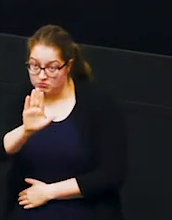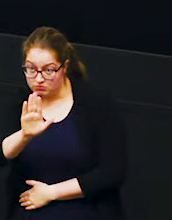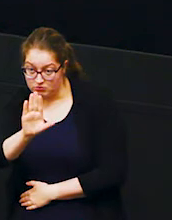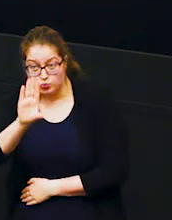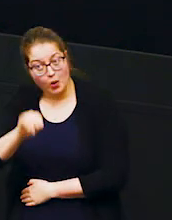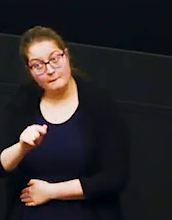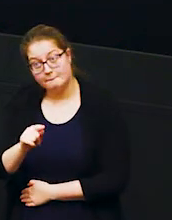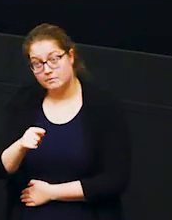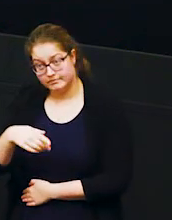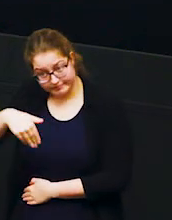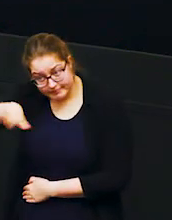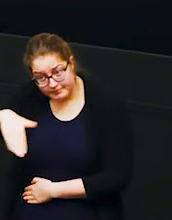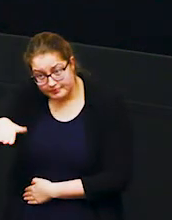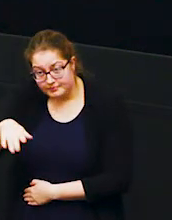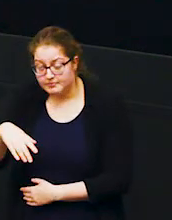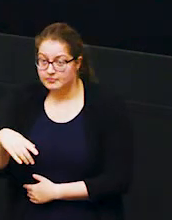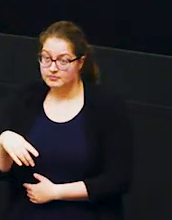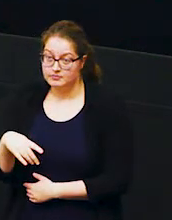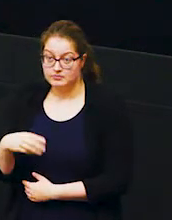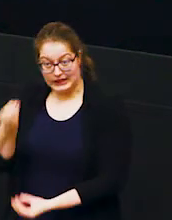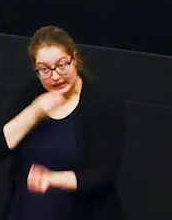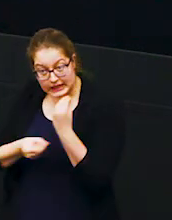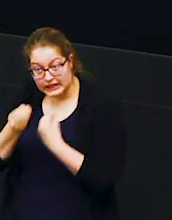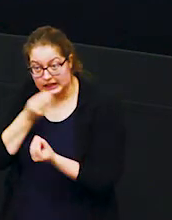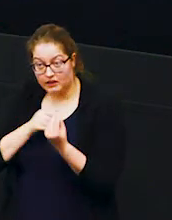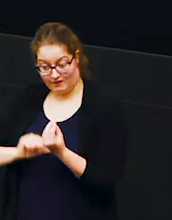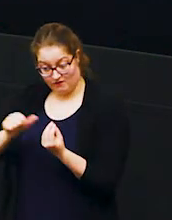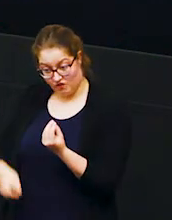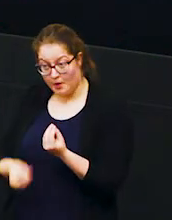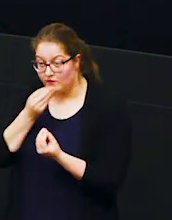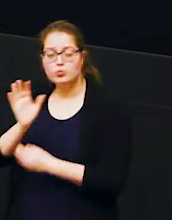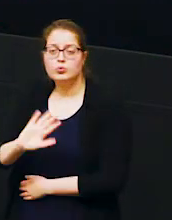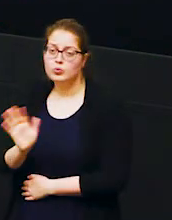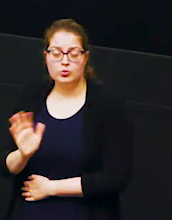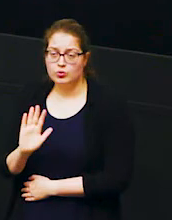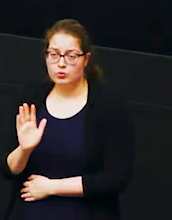turn around you're not going to go and feed on the farmer's crops we're not going to let you